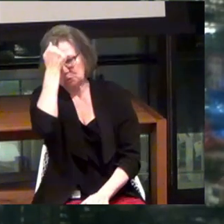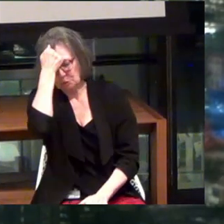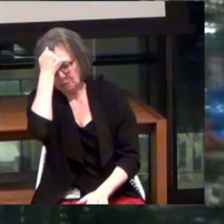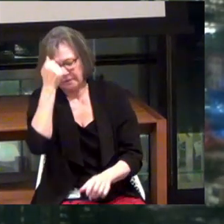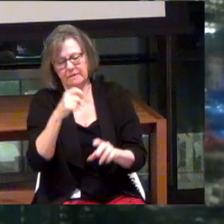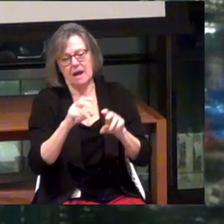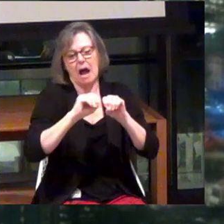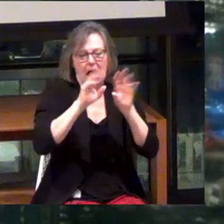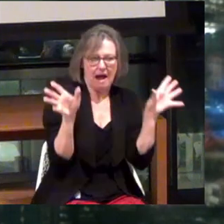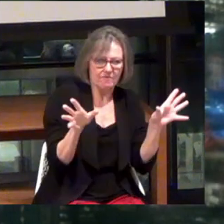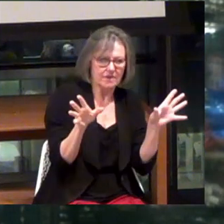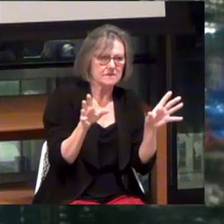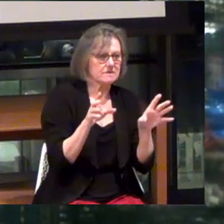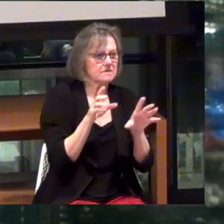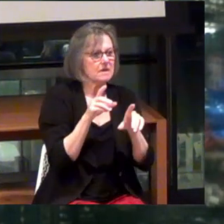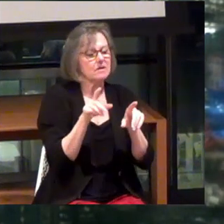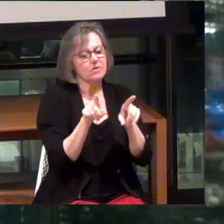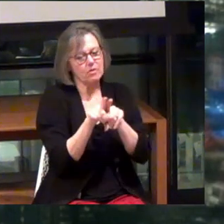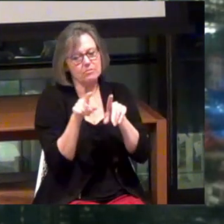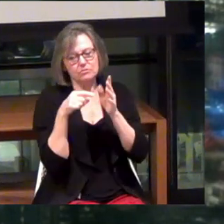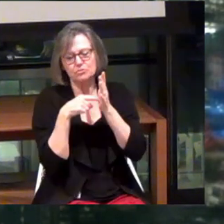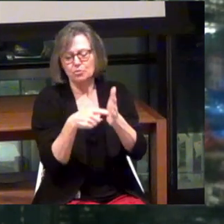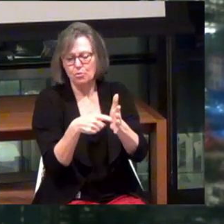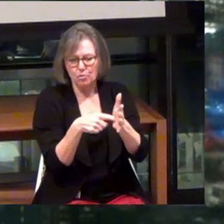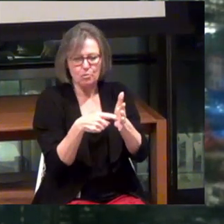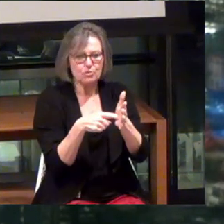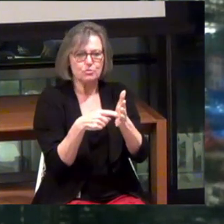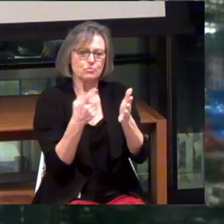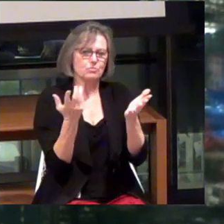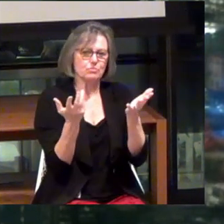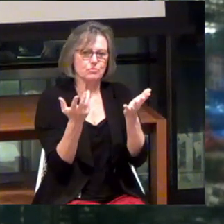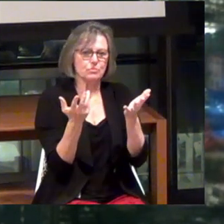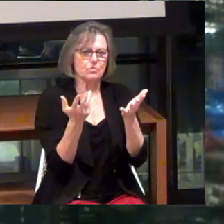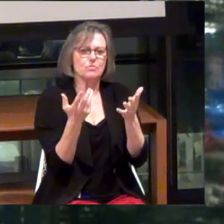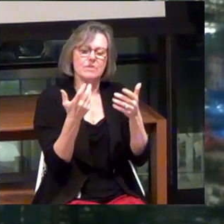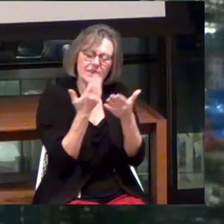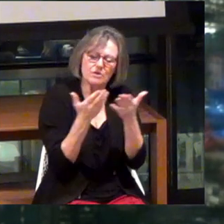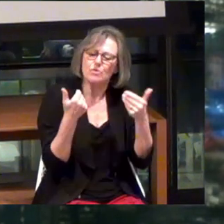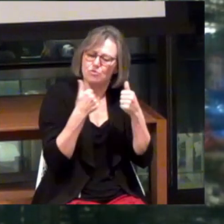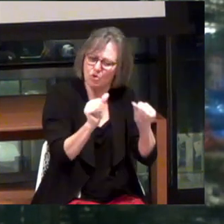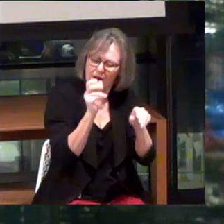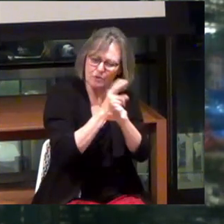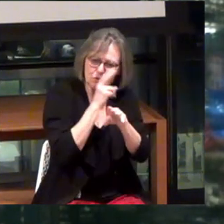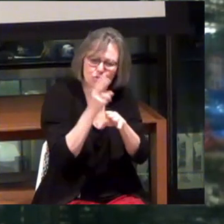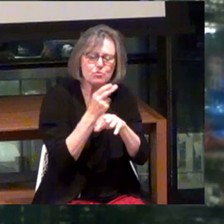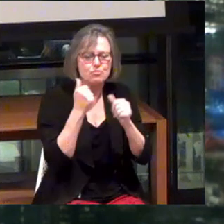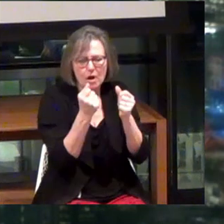But in other ways, it reflects the mechanisms that we've tried to employ and tried to understand